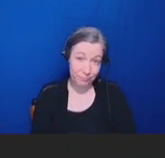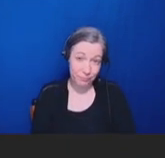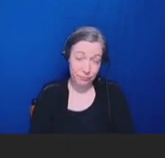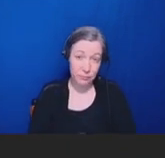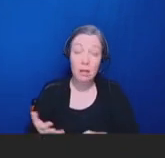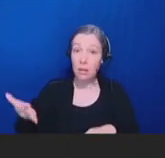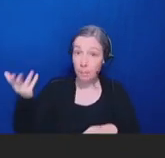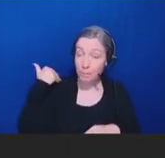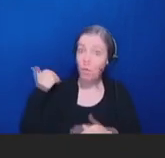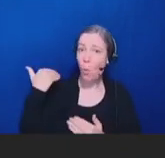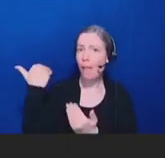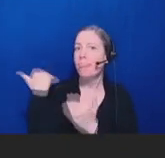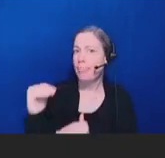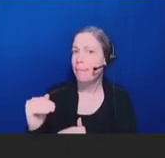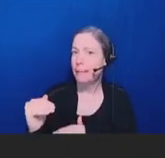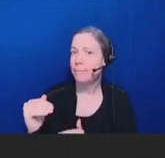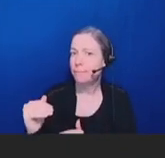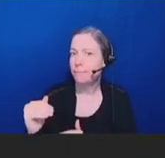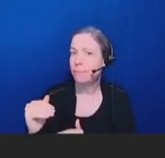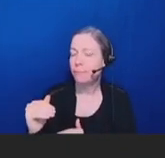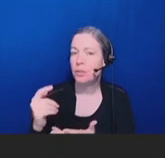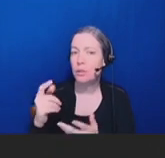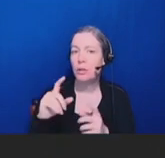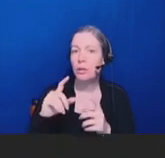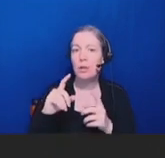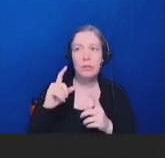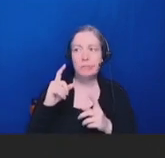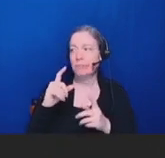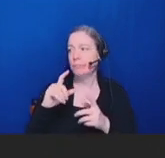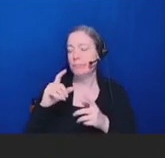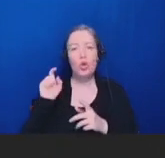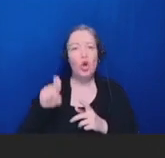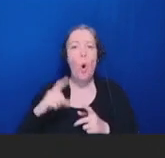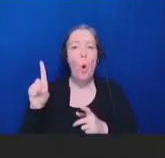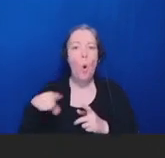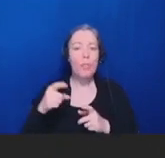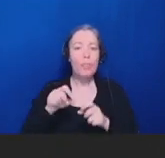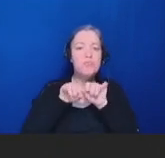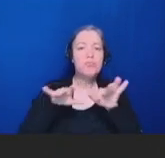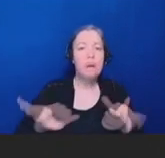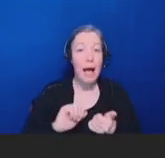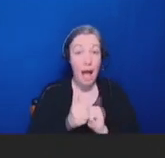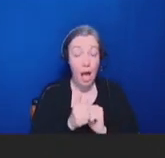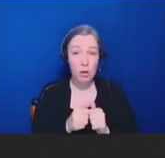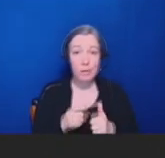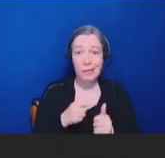dissemination mechanisms through magazines or newspapers or AM radio, all limited by